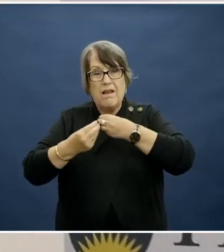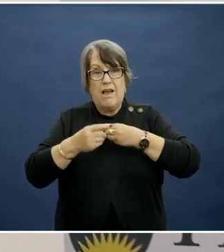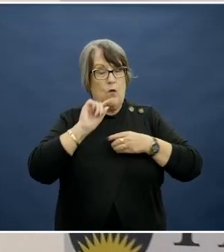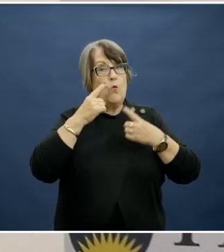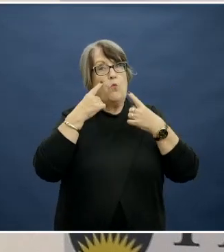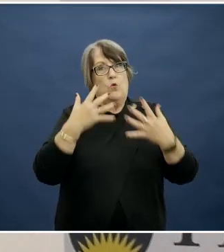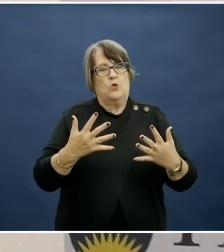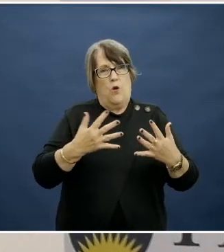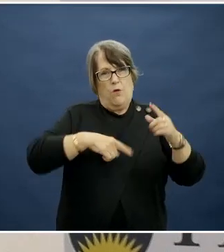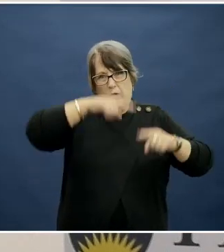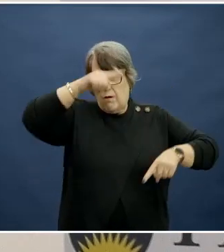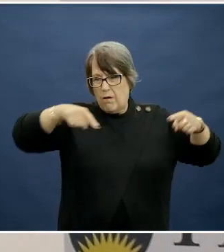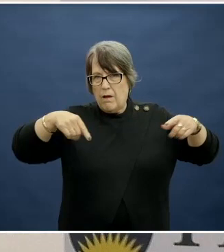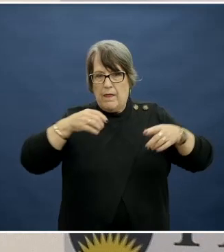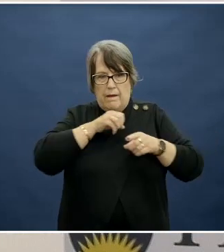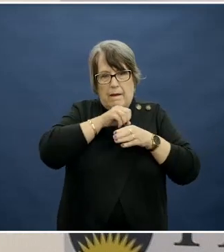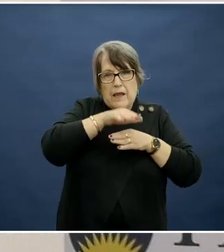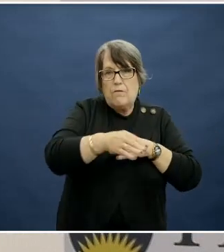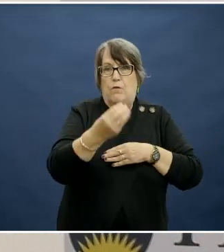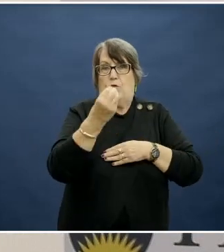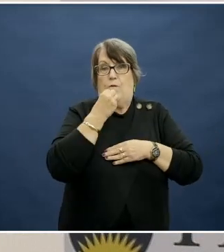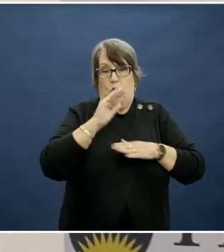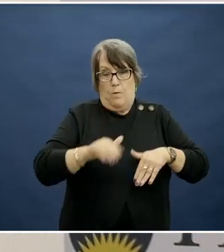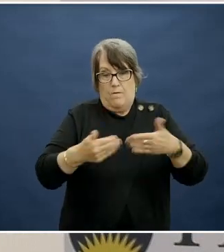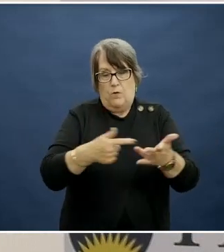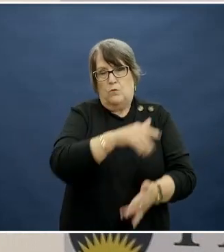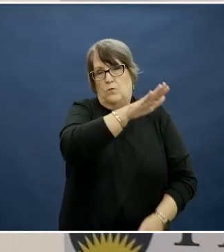the range of factors influencing the foods provided to children.